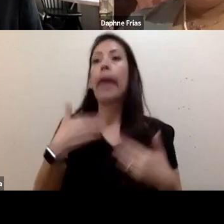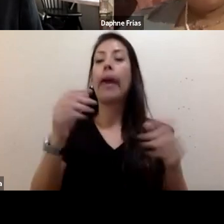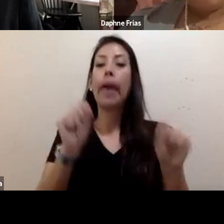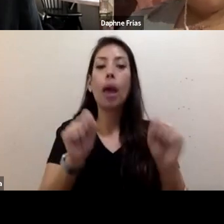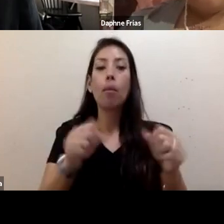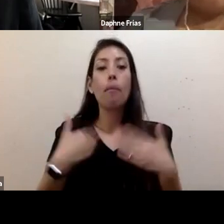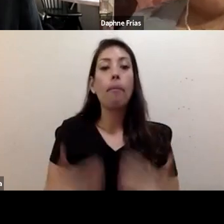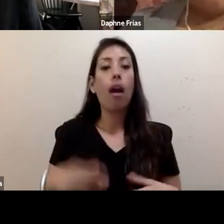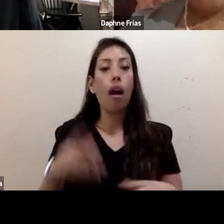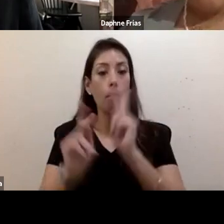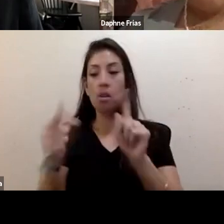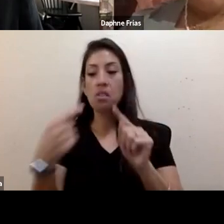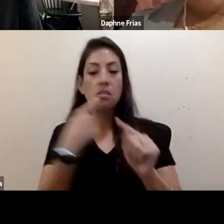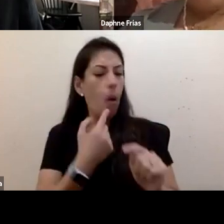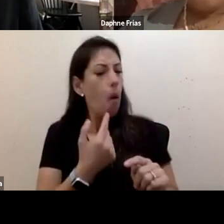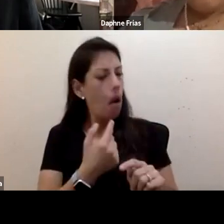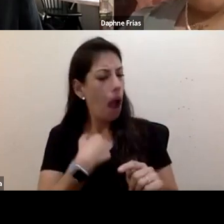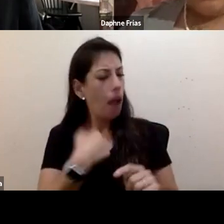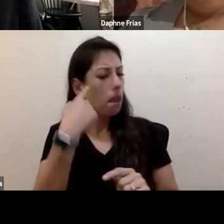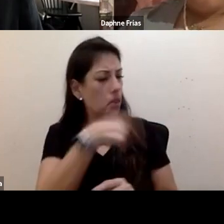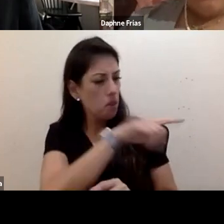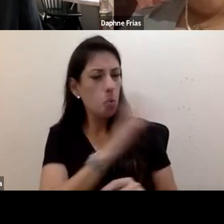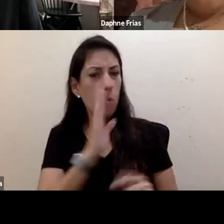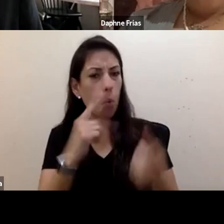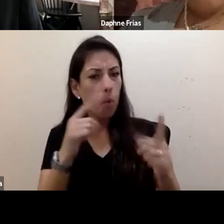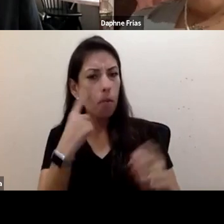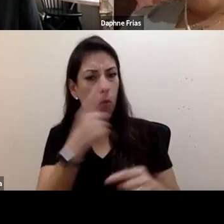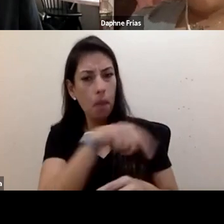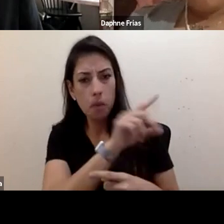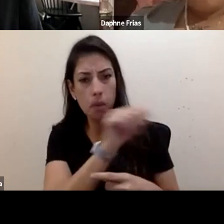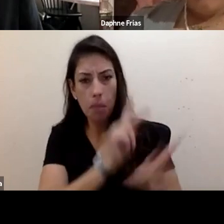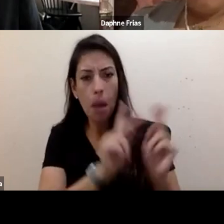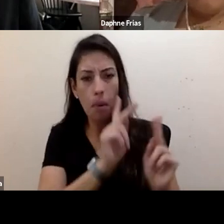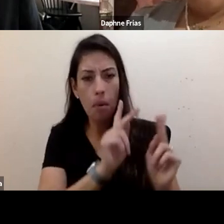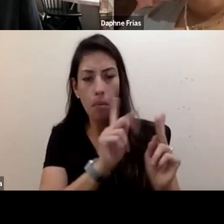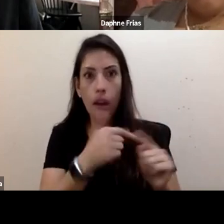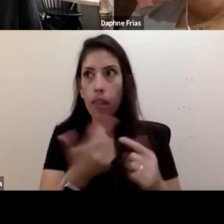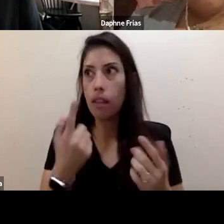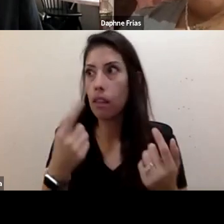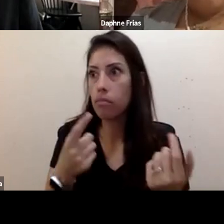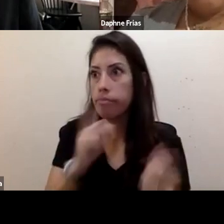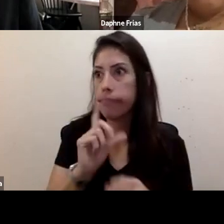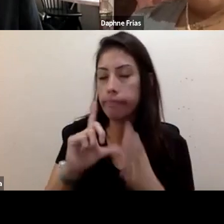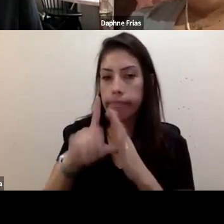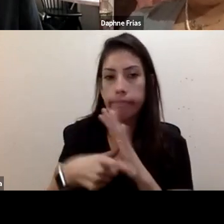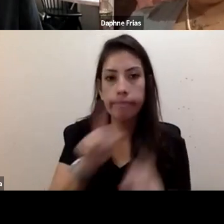"I think this is what worked for disabled people," and then have it not work at all because you are not experiencing disability,